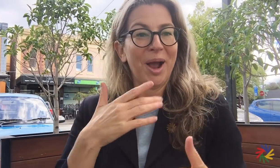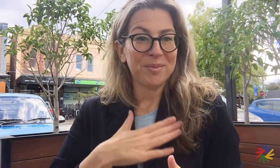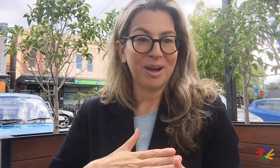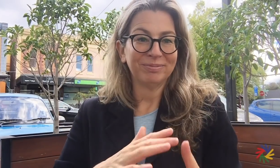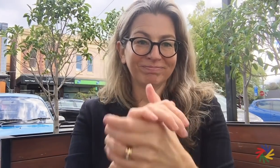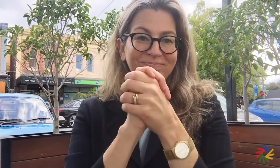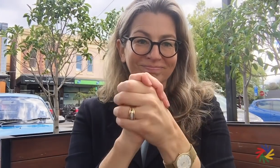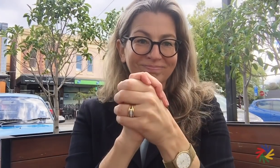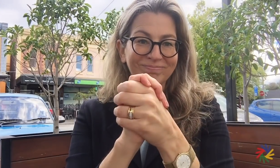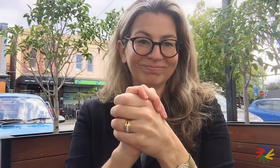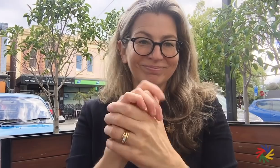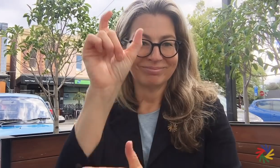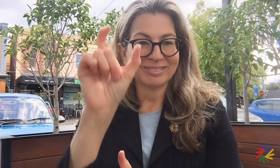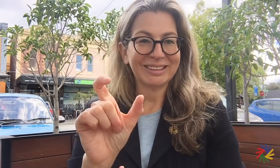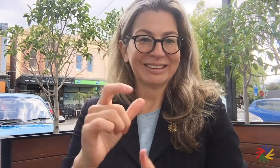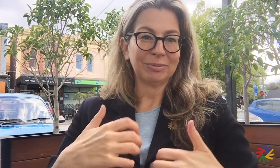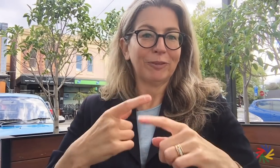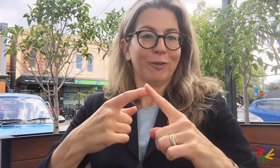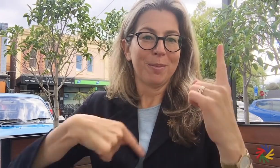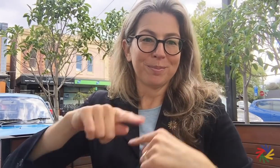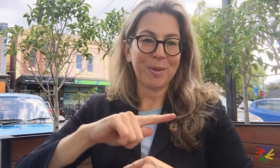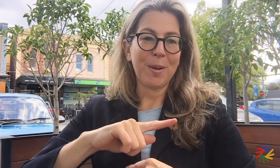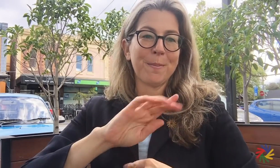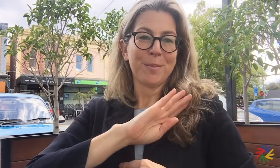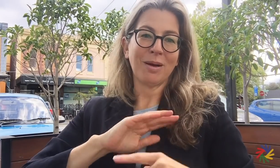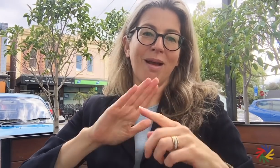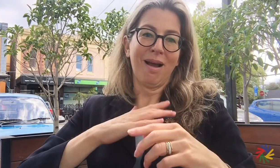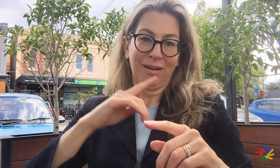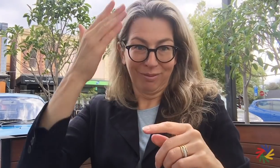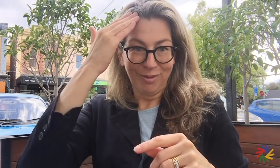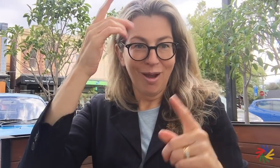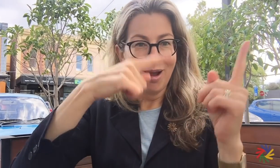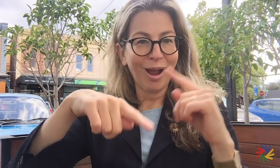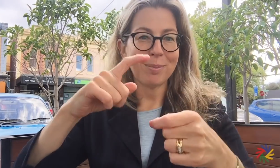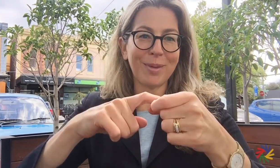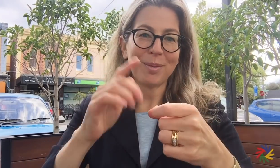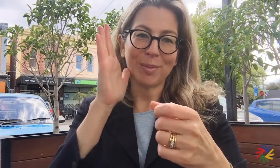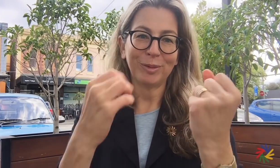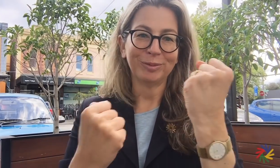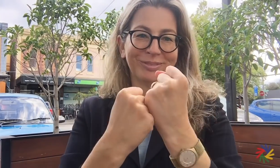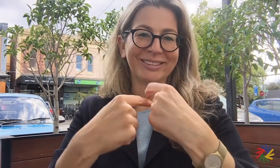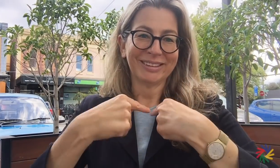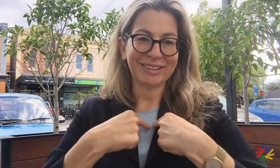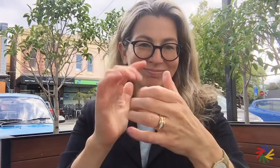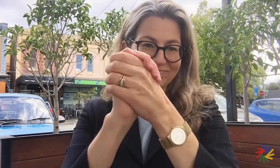I know you will join the ICSD board and I in wishing Dmitry a successful journey with his work at the UN.